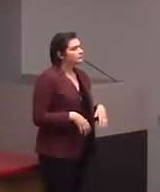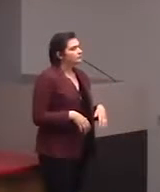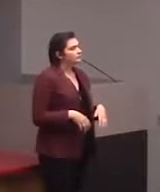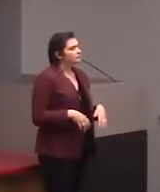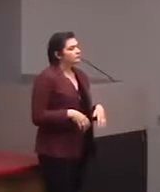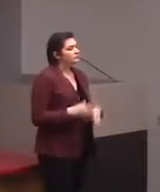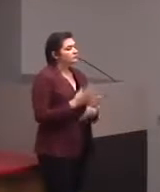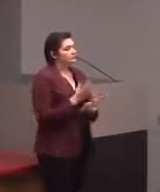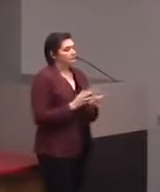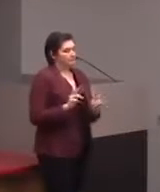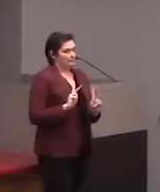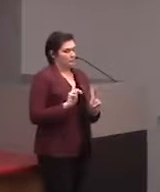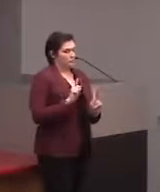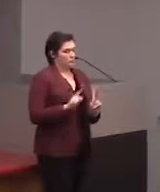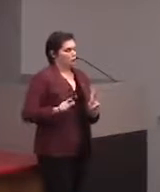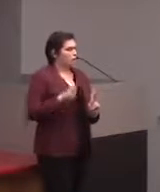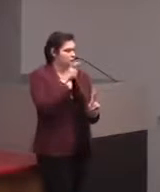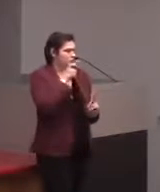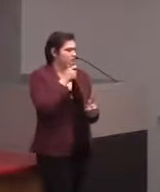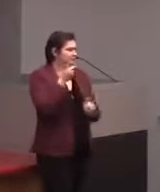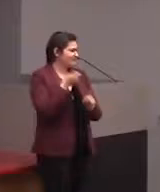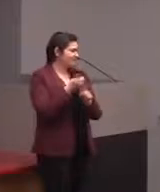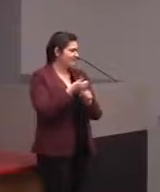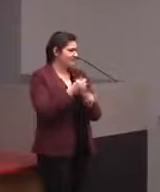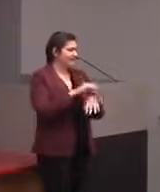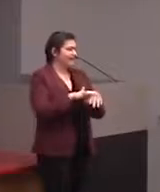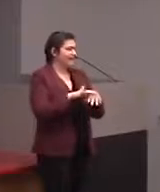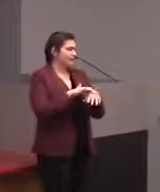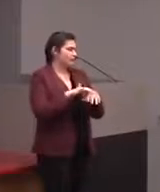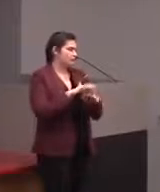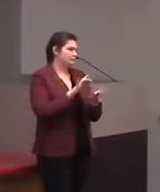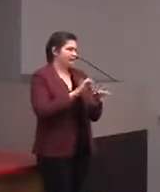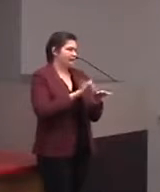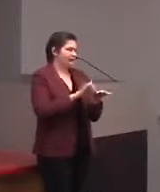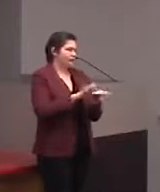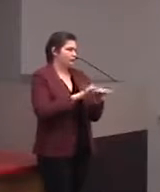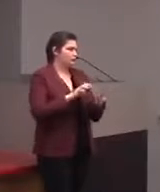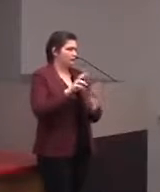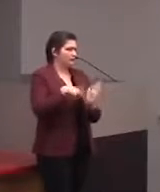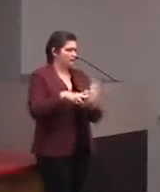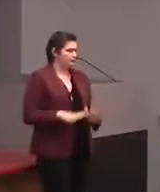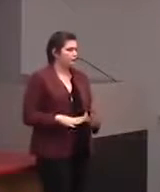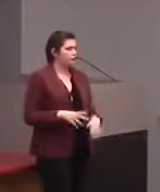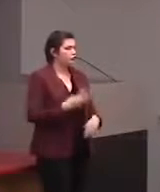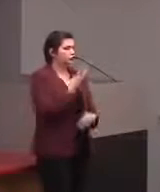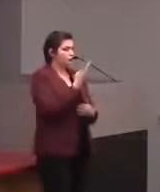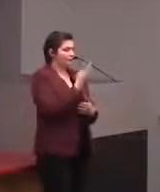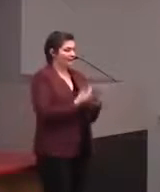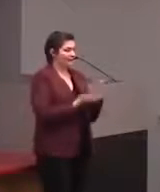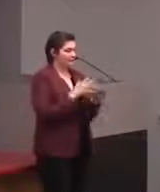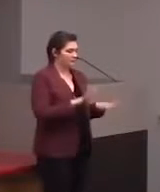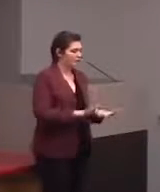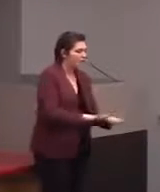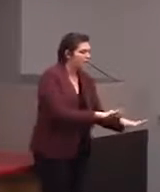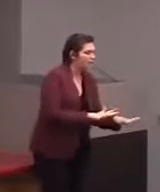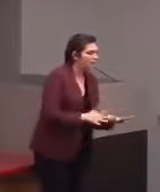who are tactile readers, two-handed exploration usually means, "I want to explore."